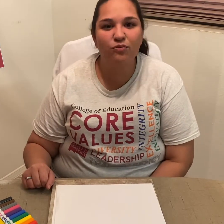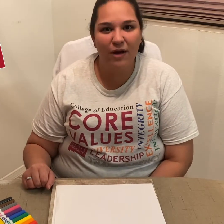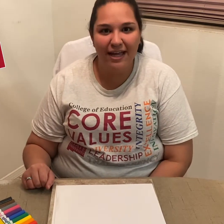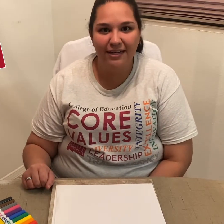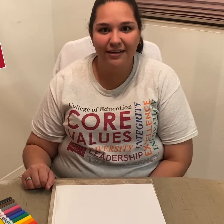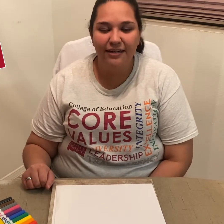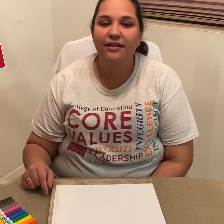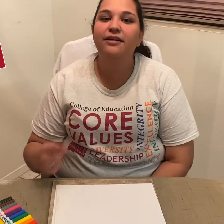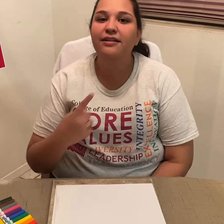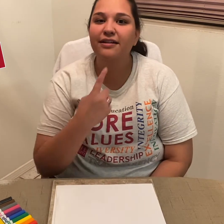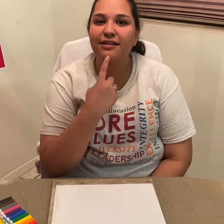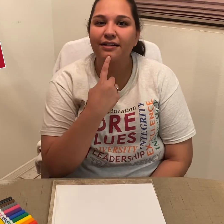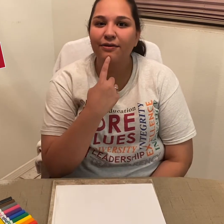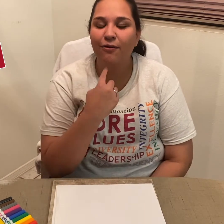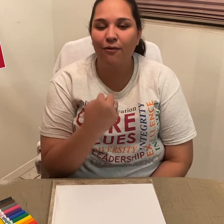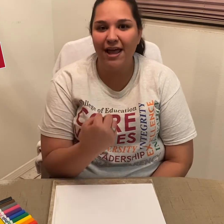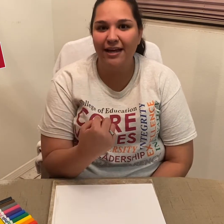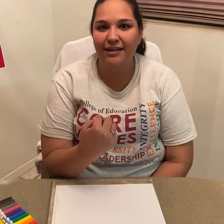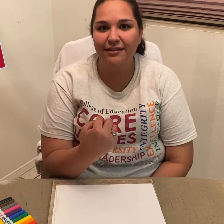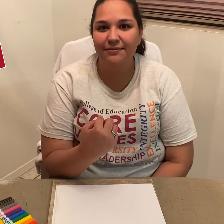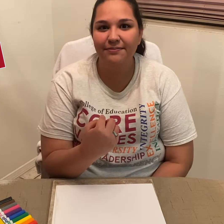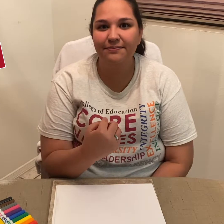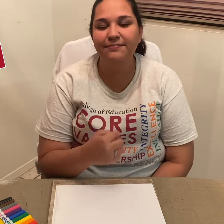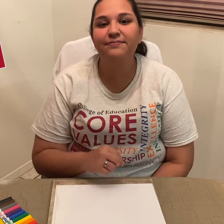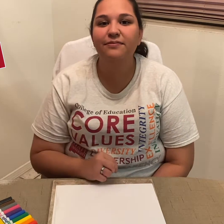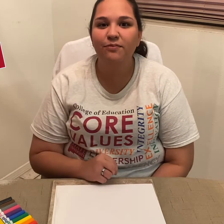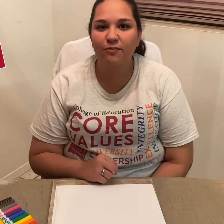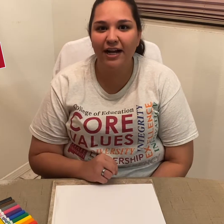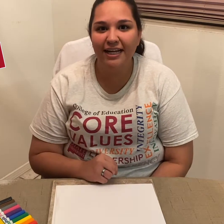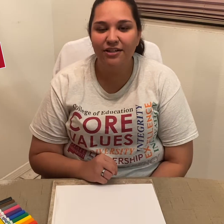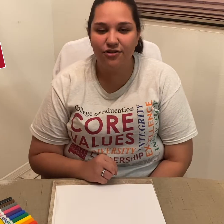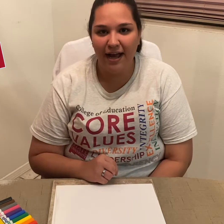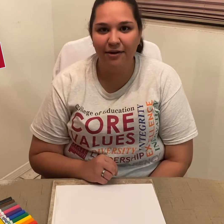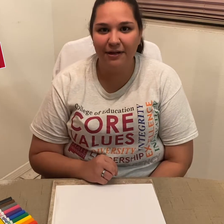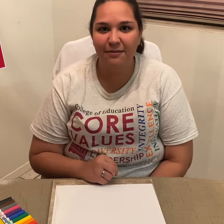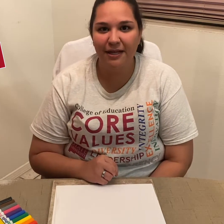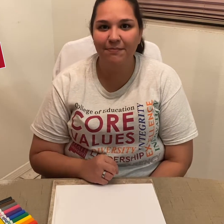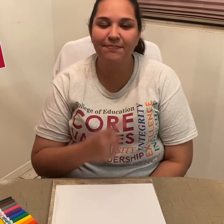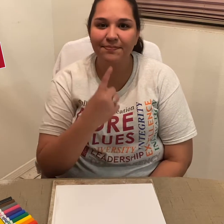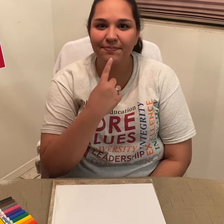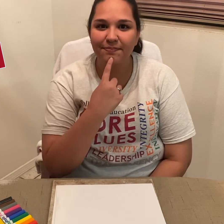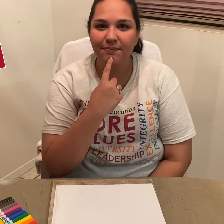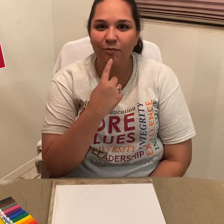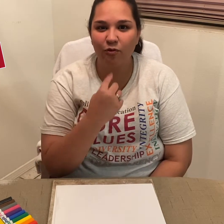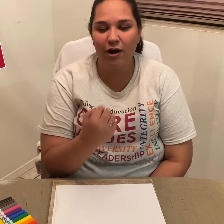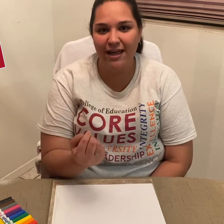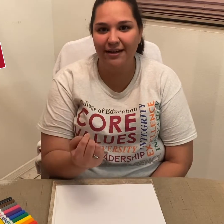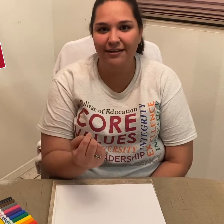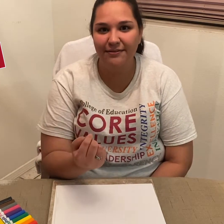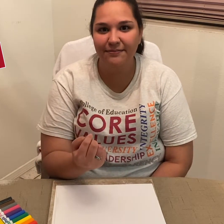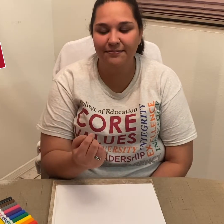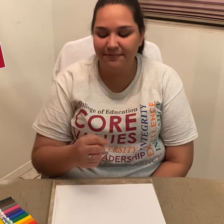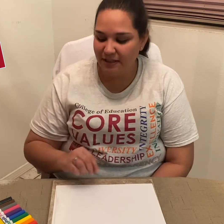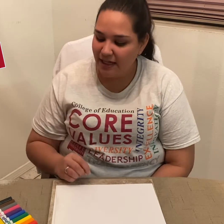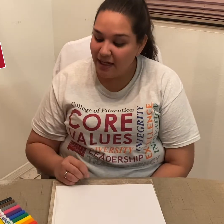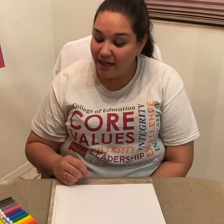red. *Signs 'red'* Ready? Try it with me! *Signs 'red'*